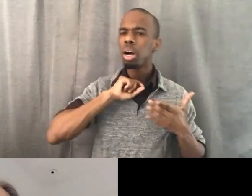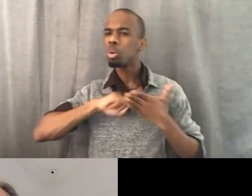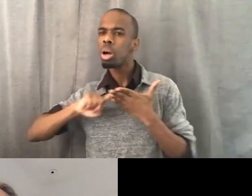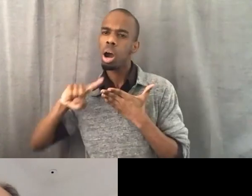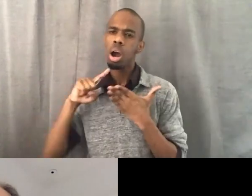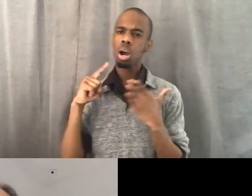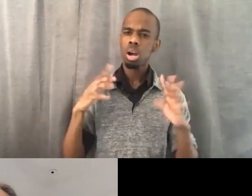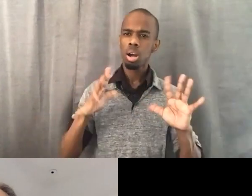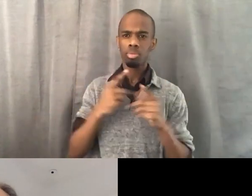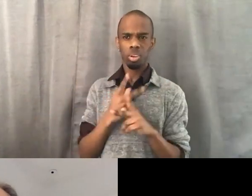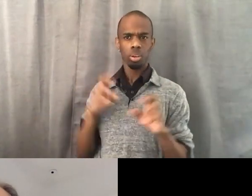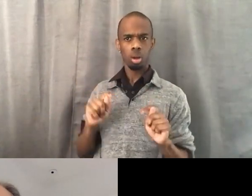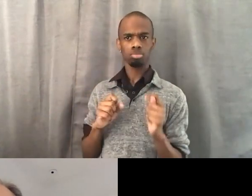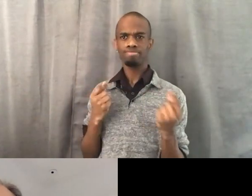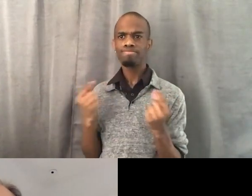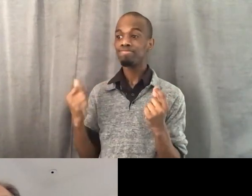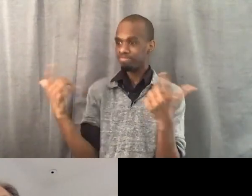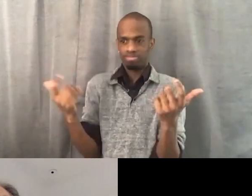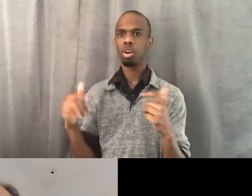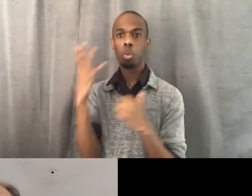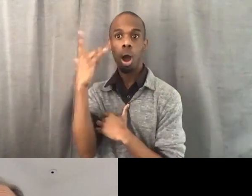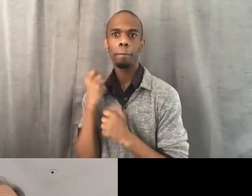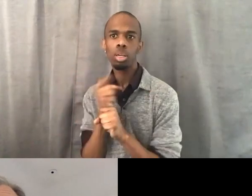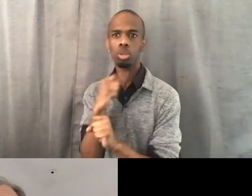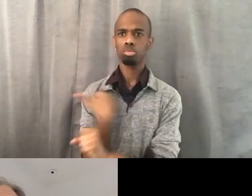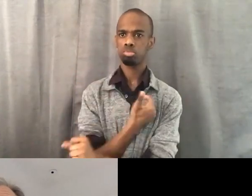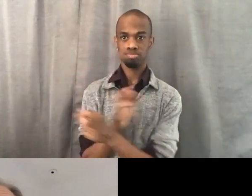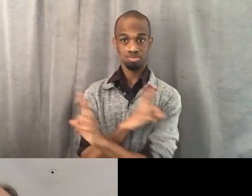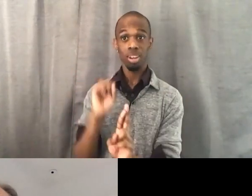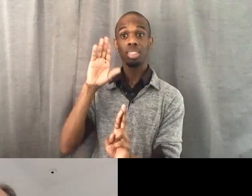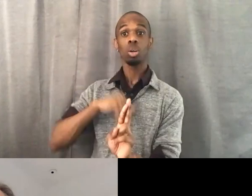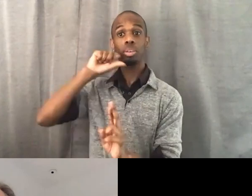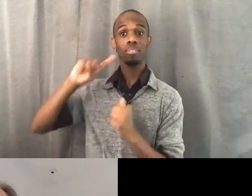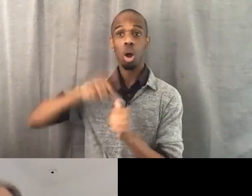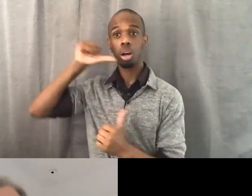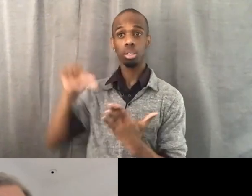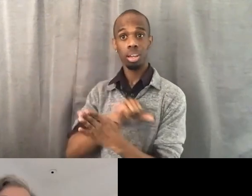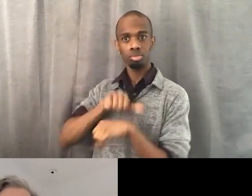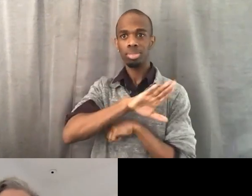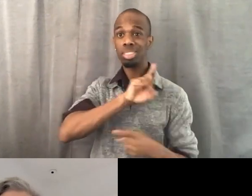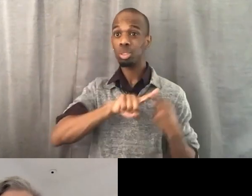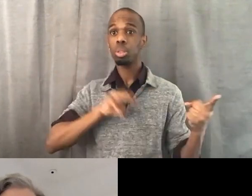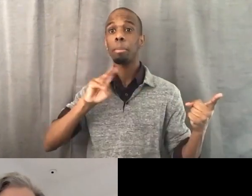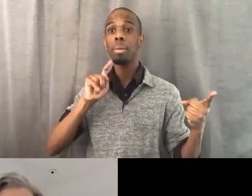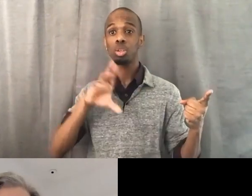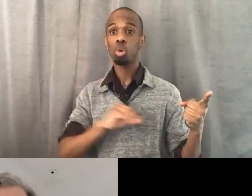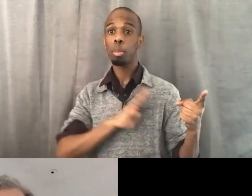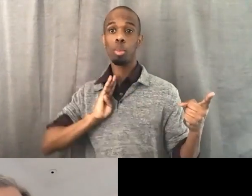And we did our first set of letters, to the Metro board at the meeting last week and are just starting this campaign